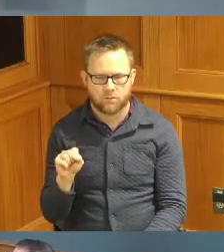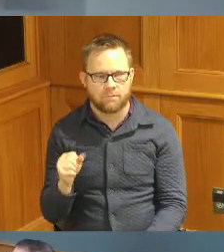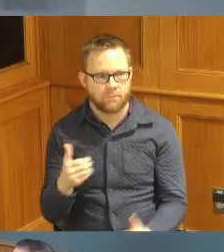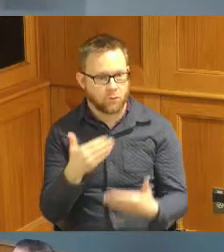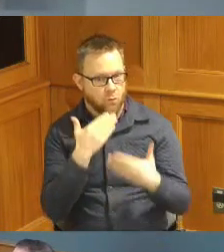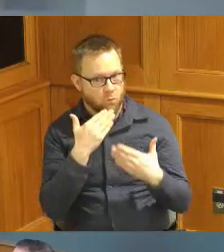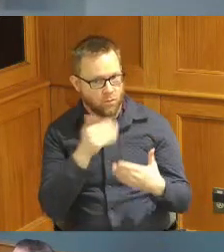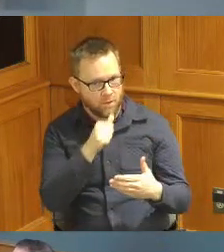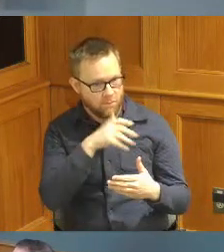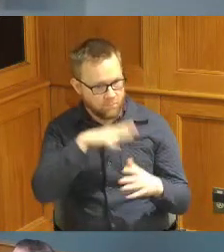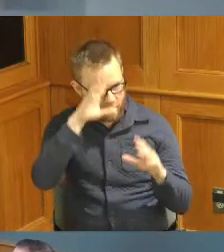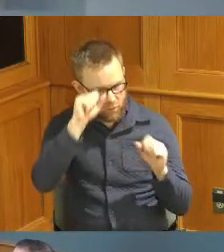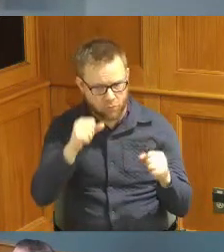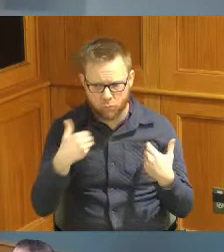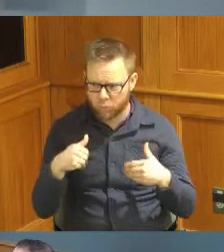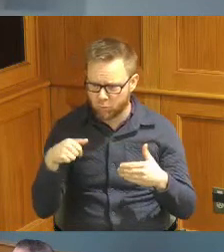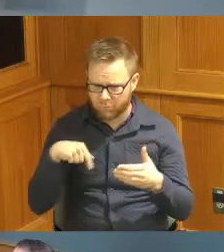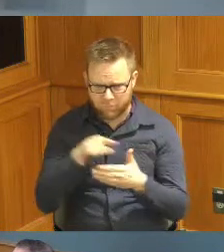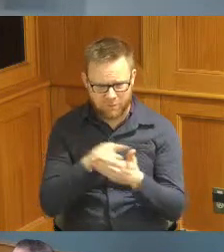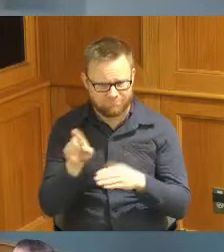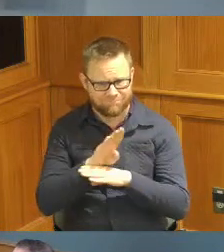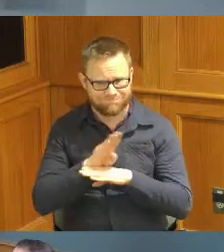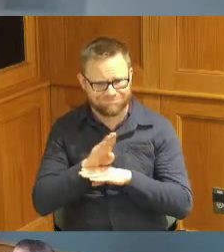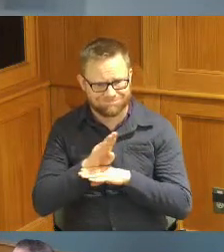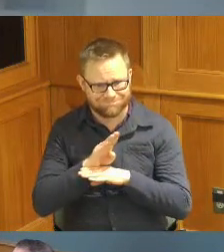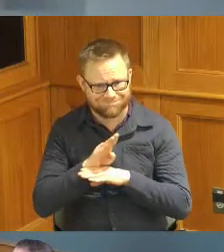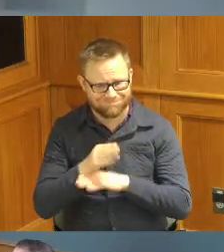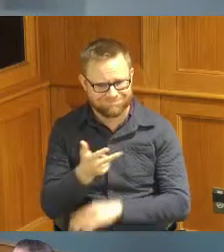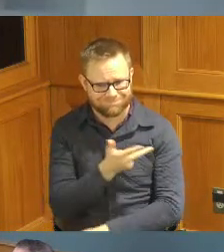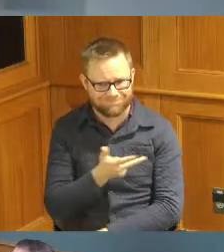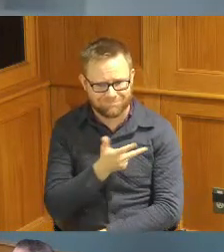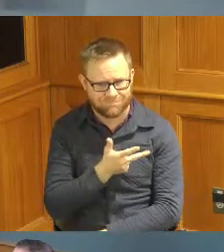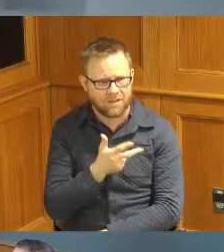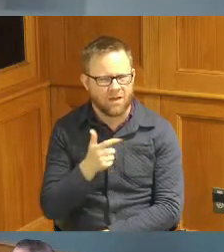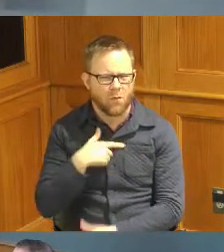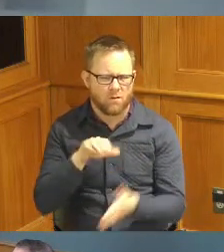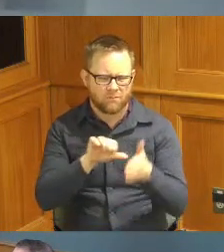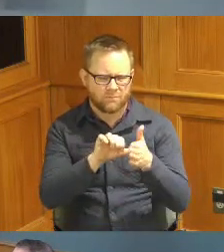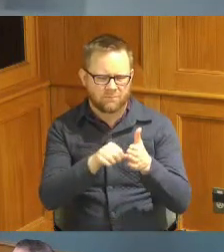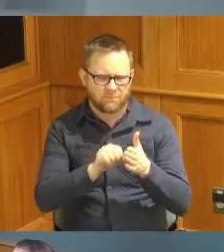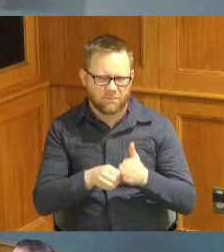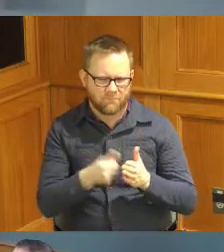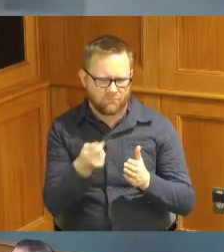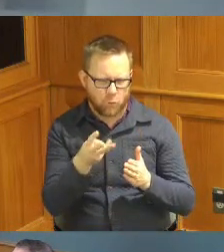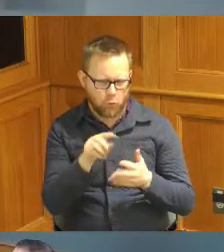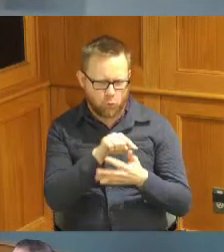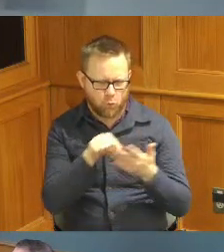a busy week I think for all of us just want to highlight it a couple of things we did do HC